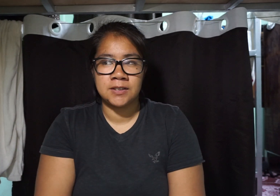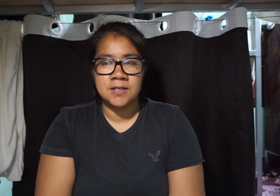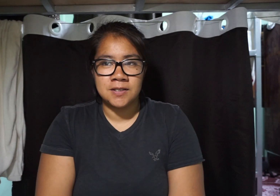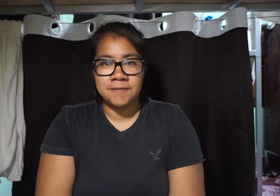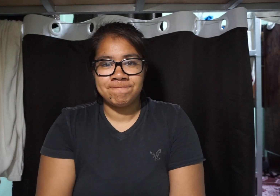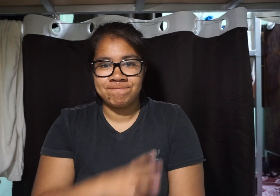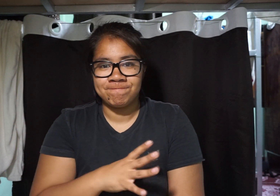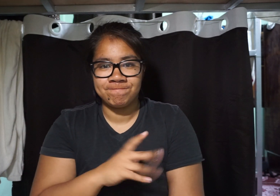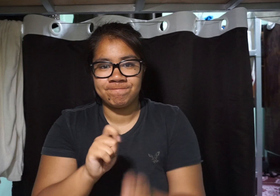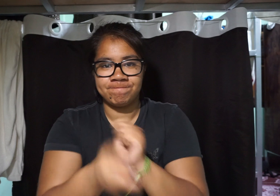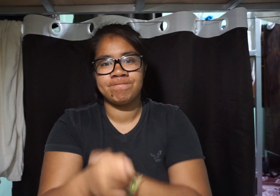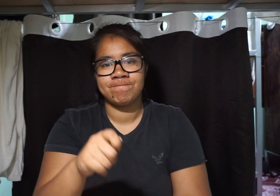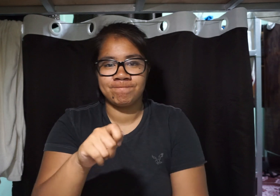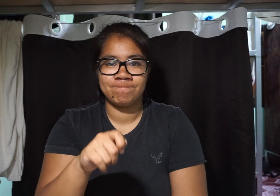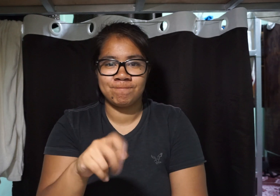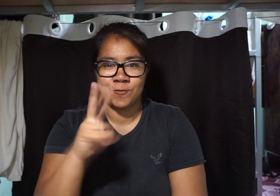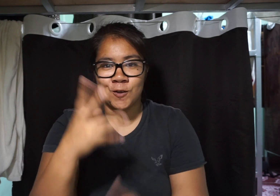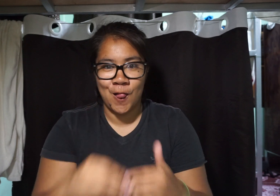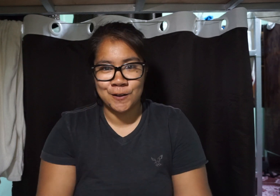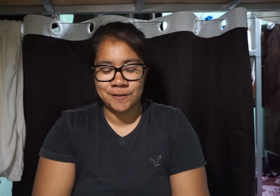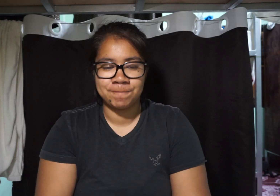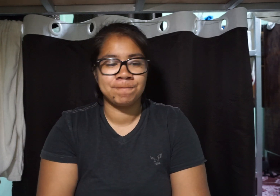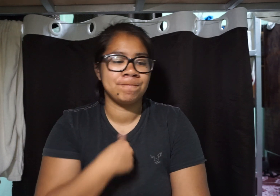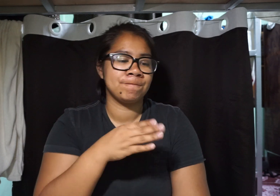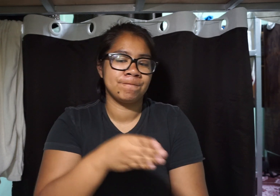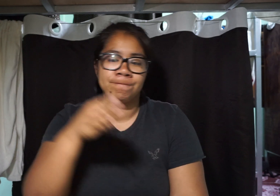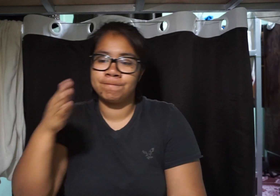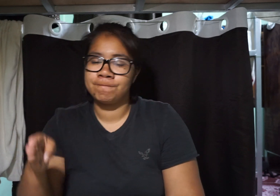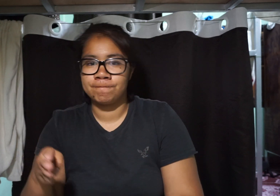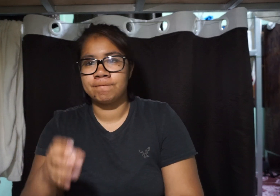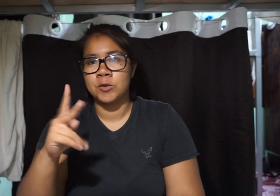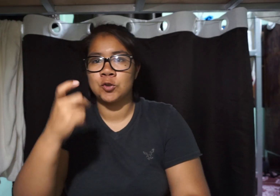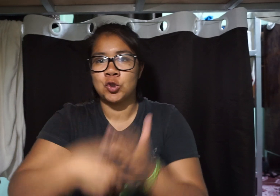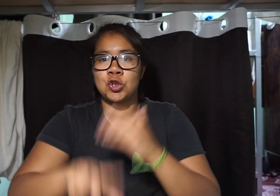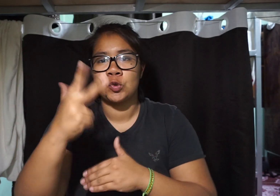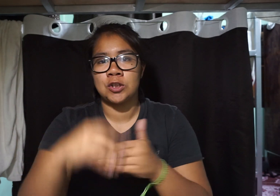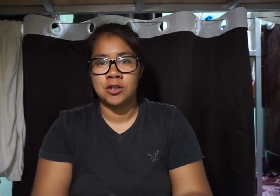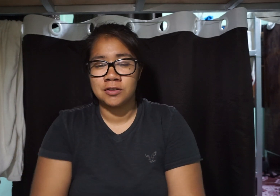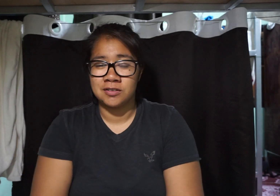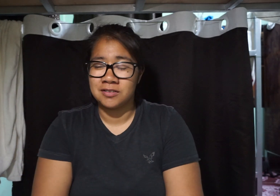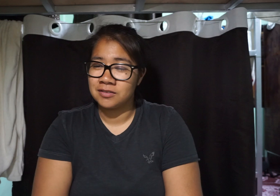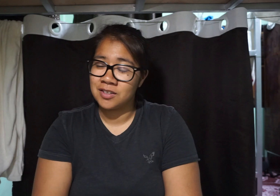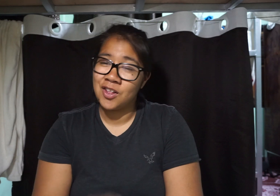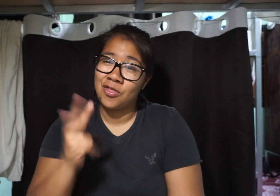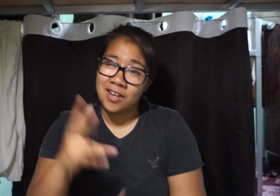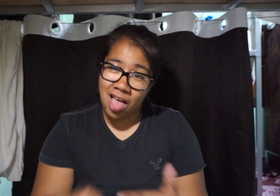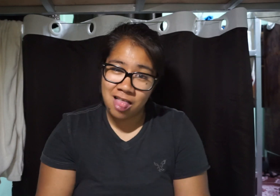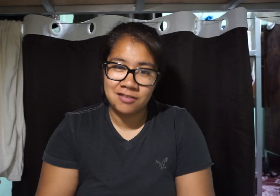So I was like fine, I paid it. The $2 Then I went to the next window. They said ok it's $3 Then I was like $3?!